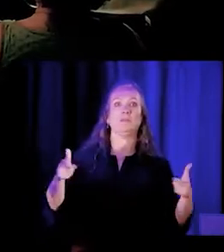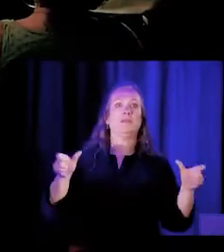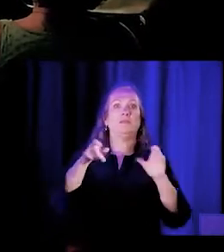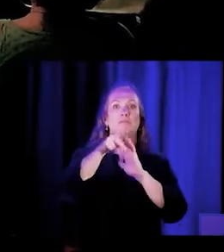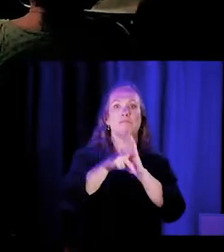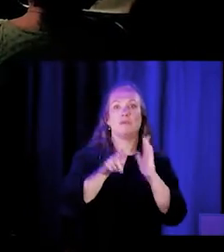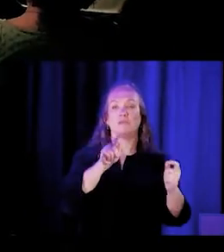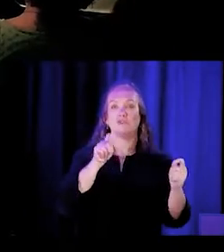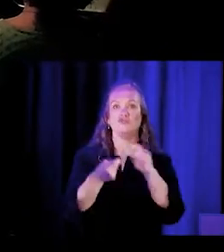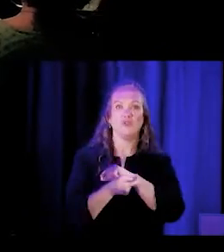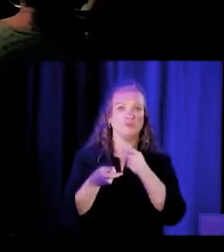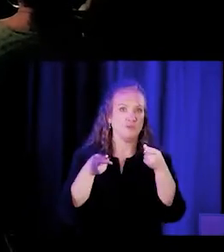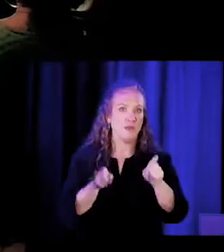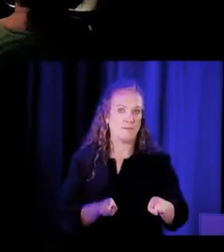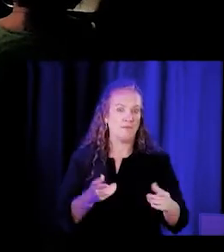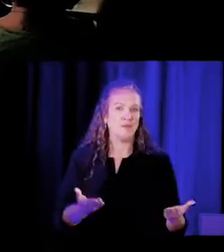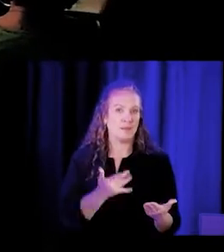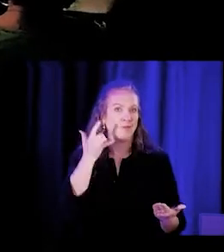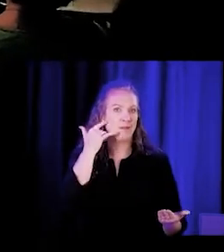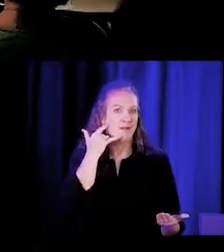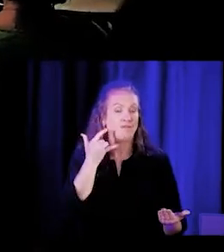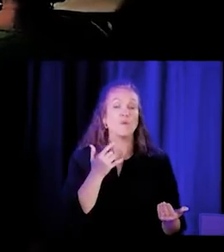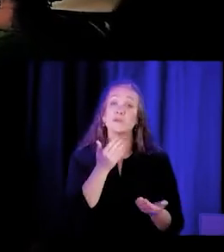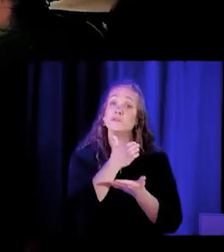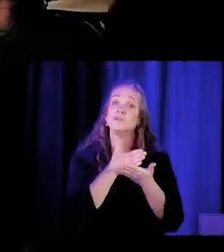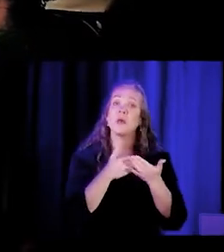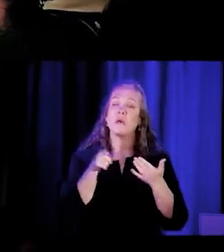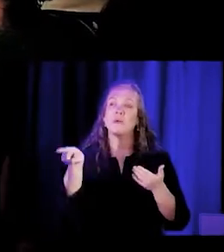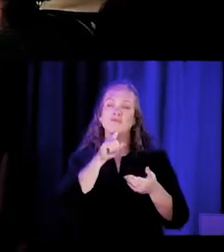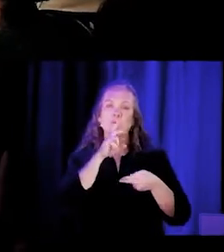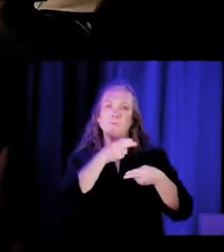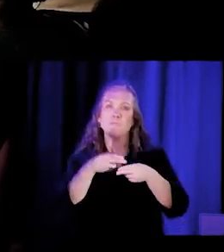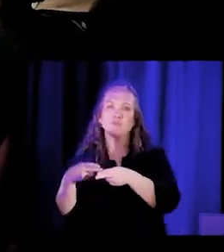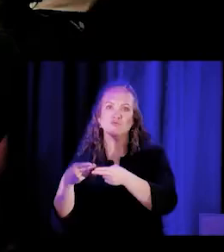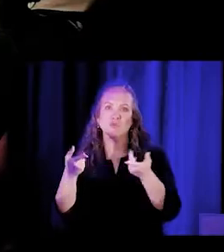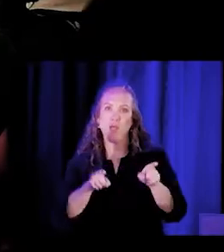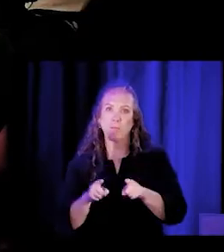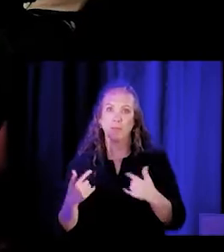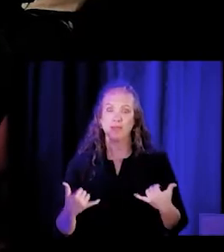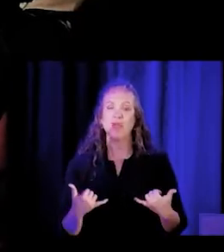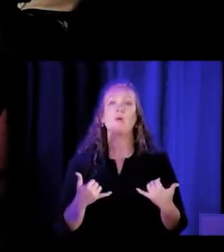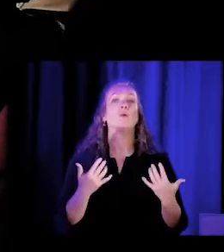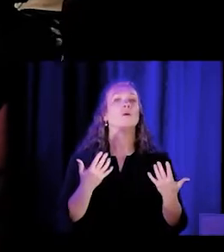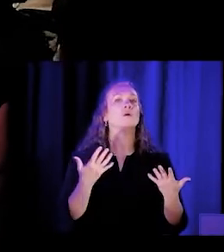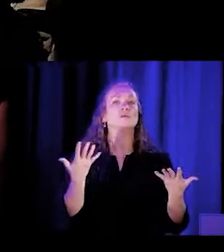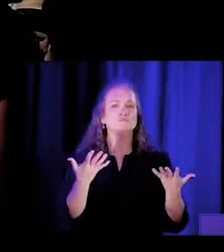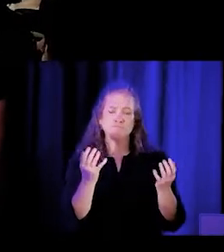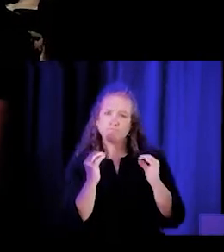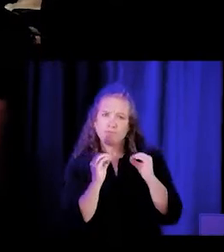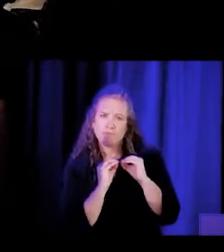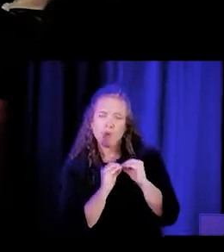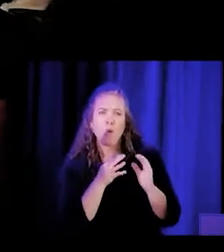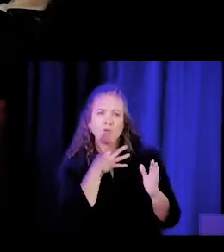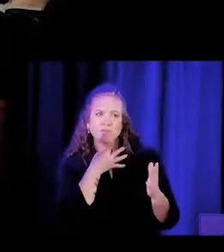A couple of you touched on them that are happening right now. What else can you tell us about these changes